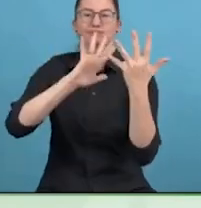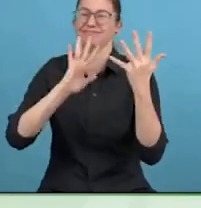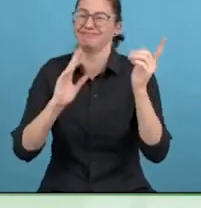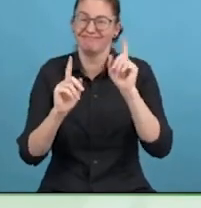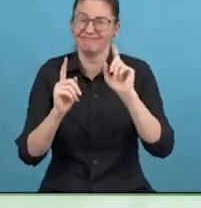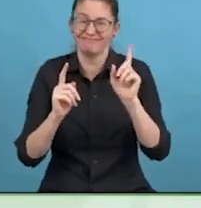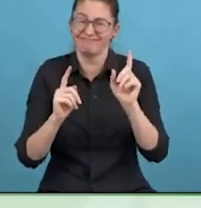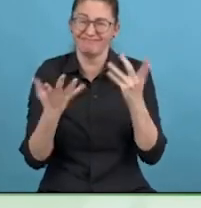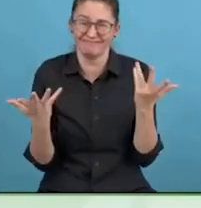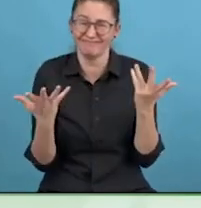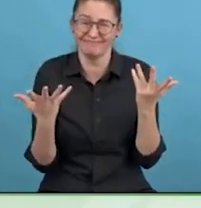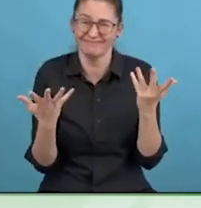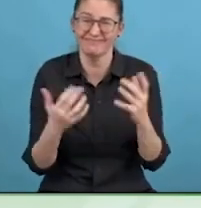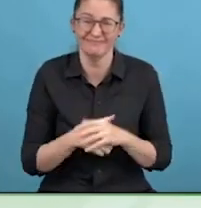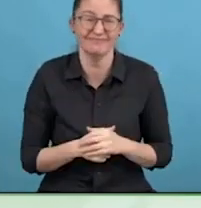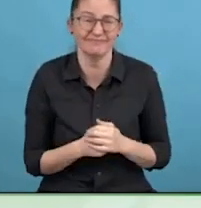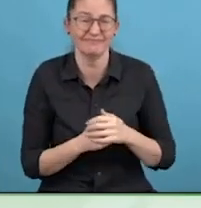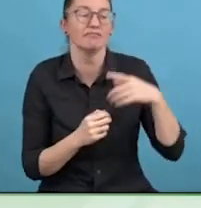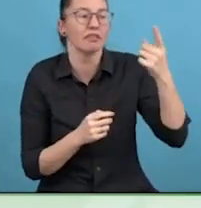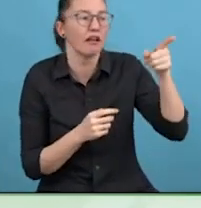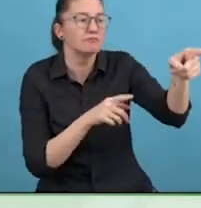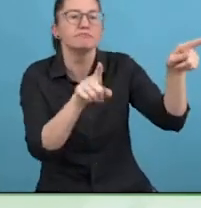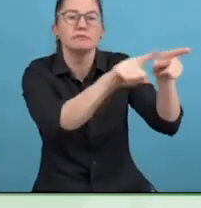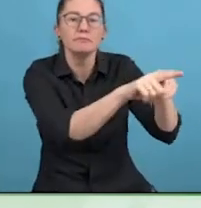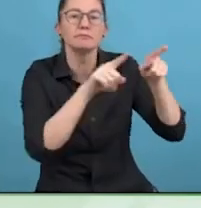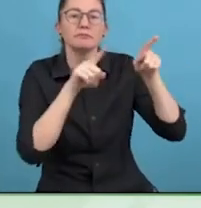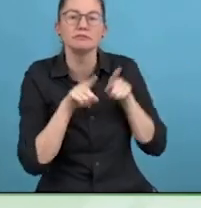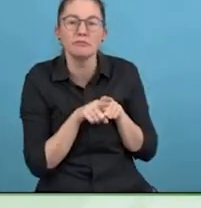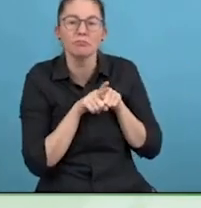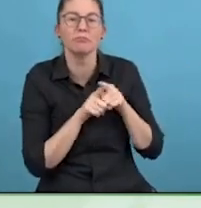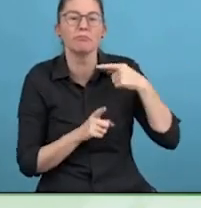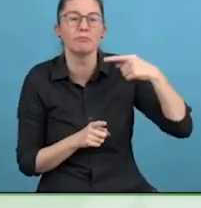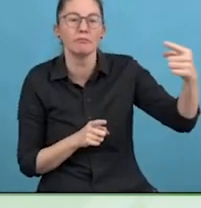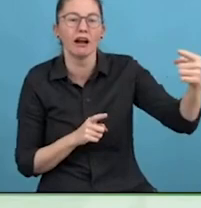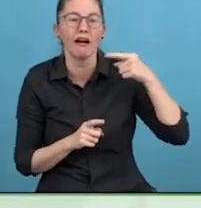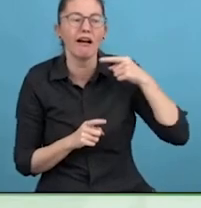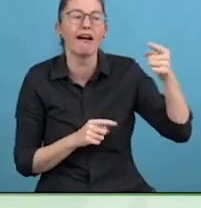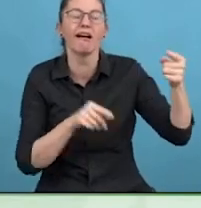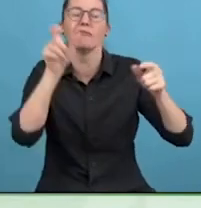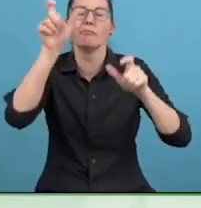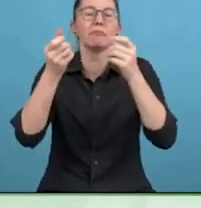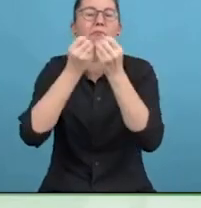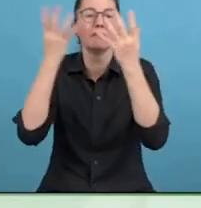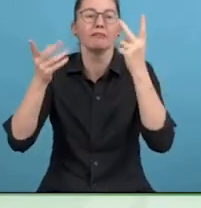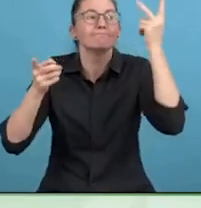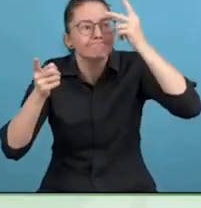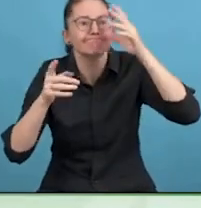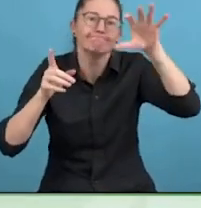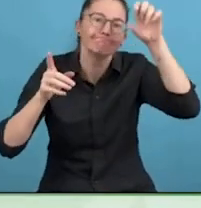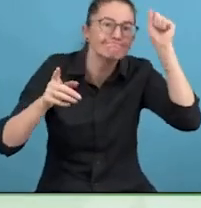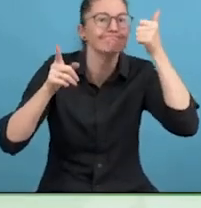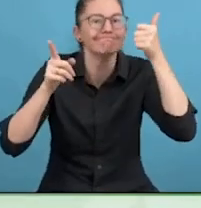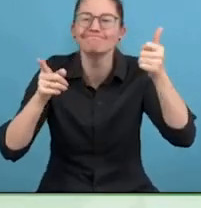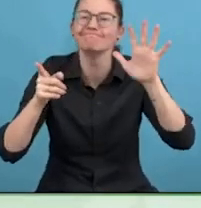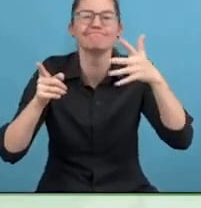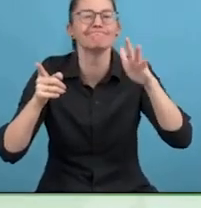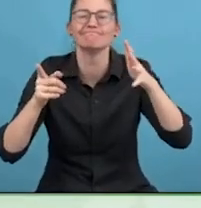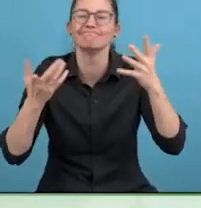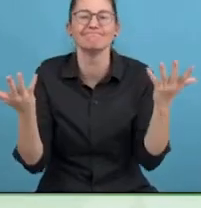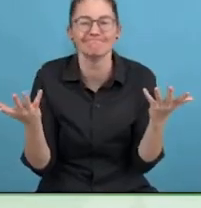know that actually exists. And need to direct people to rehabilitation and other accommodations.